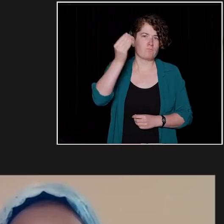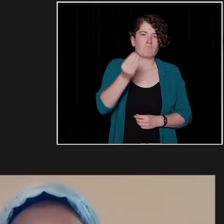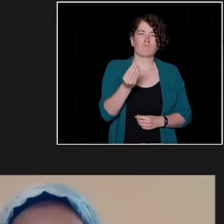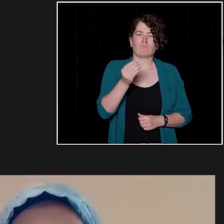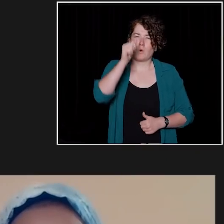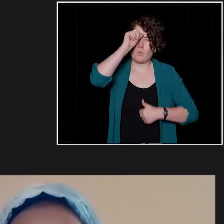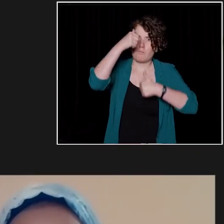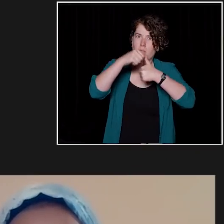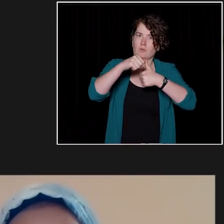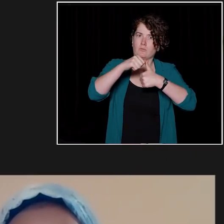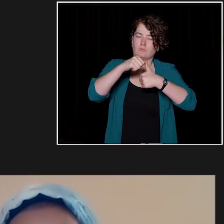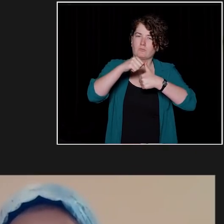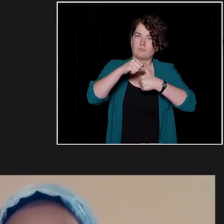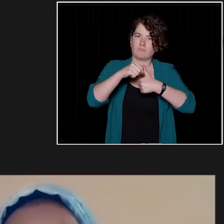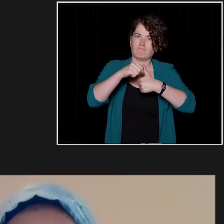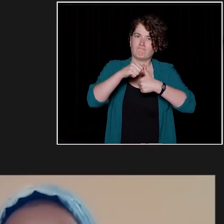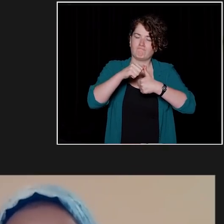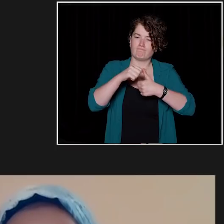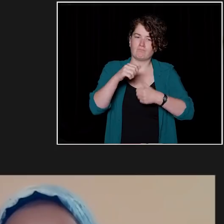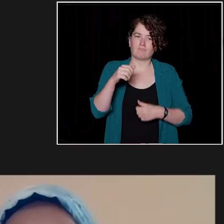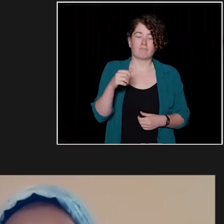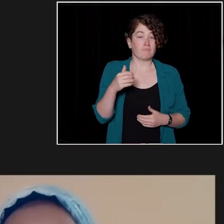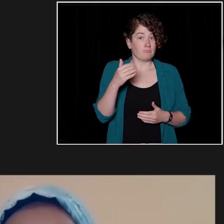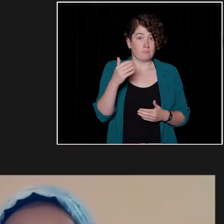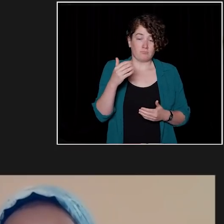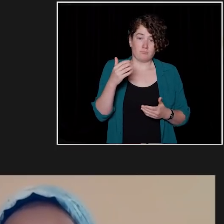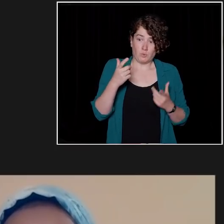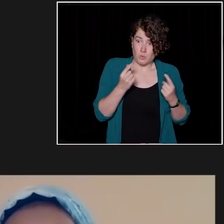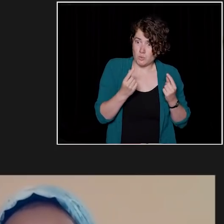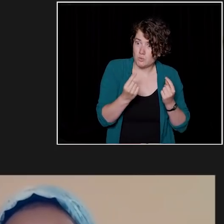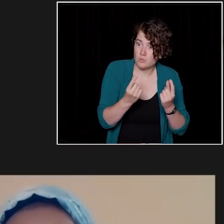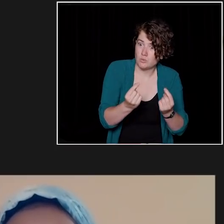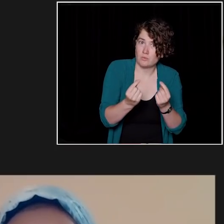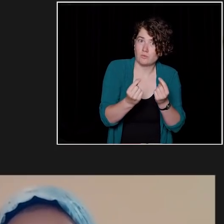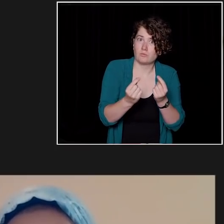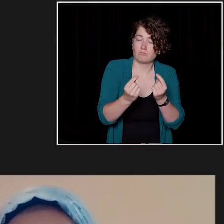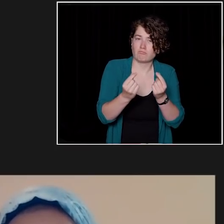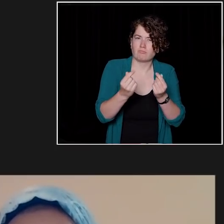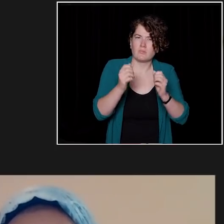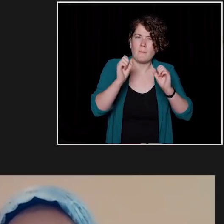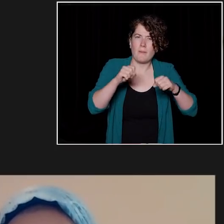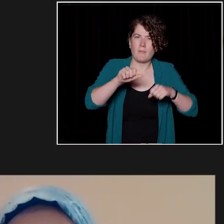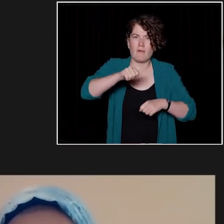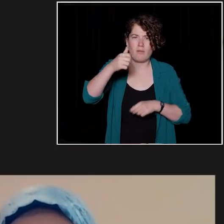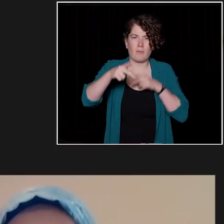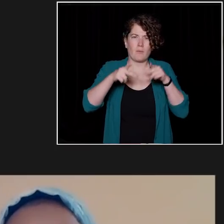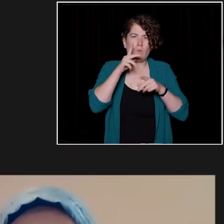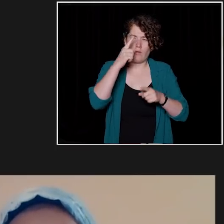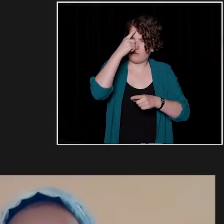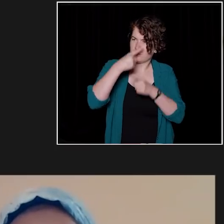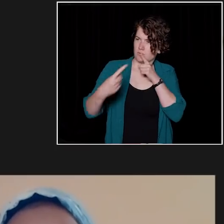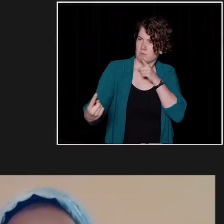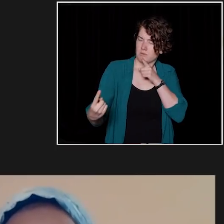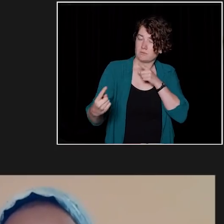and in the process of doing that, you're going to make some people unhappy. Some people are going to disagree